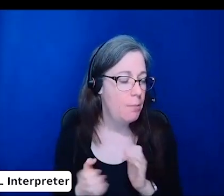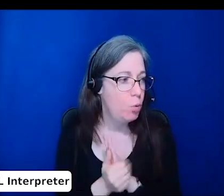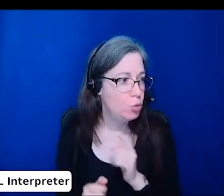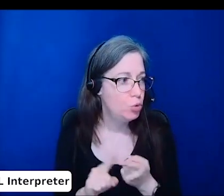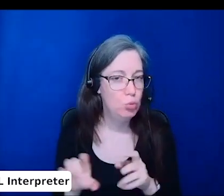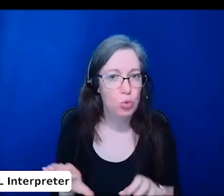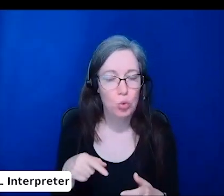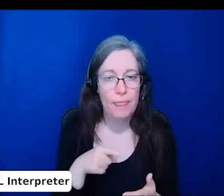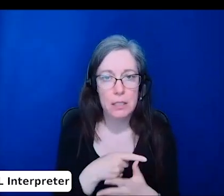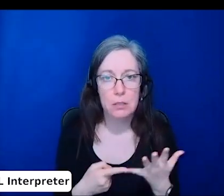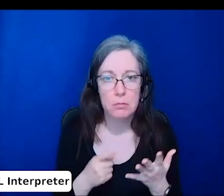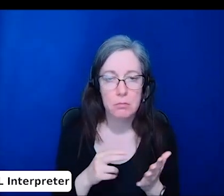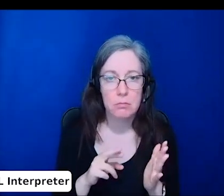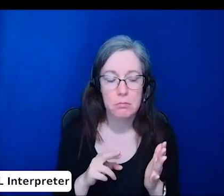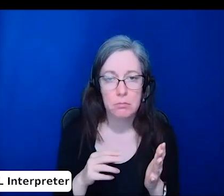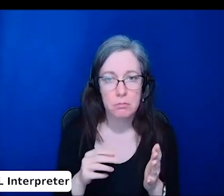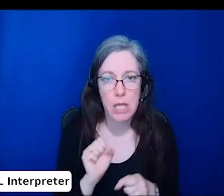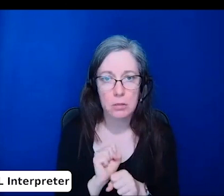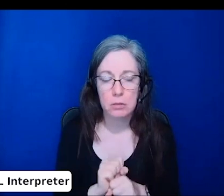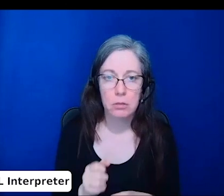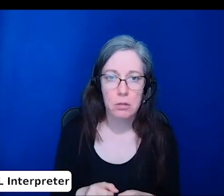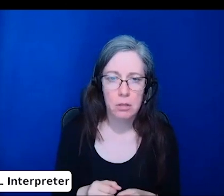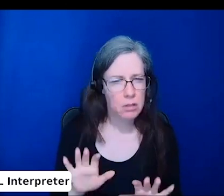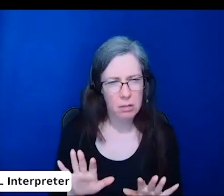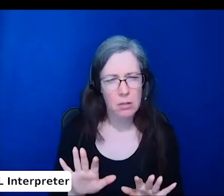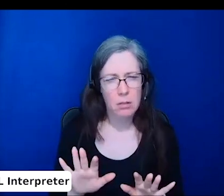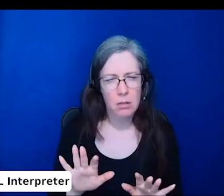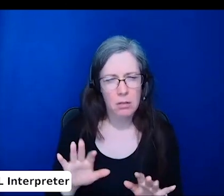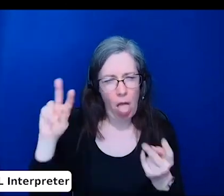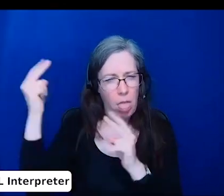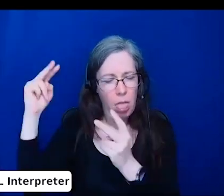I think there's a need to address those ableist attitudes.